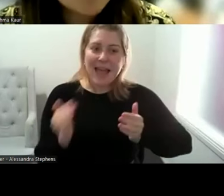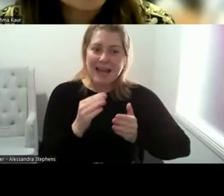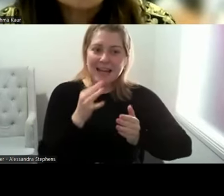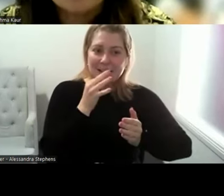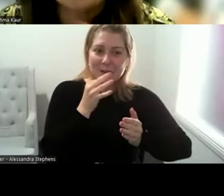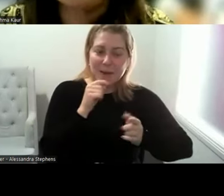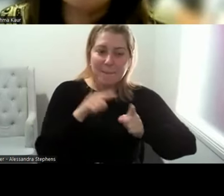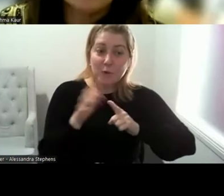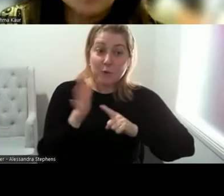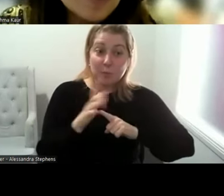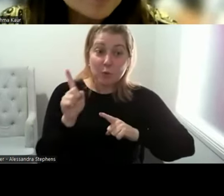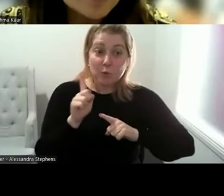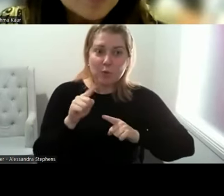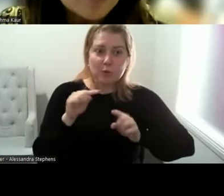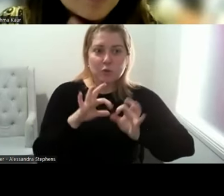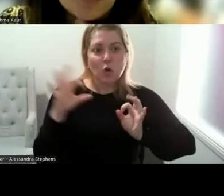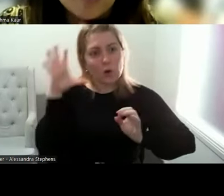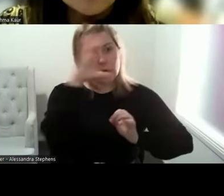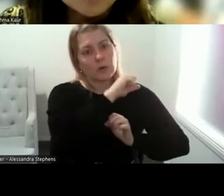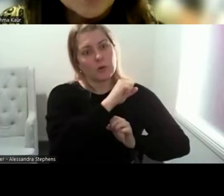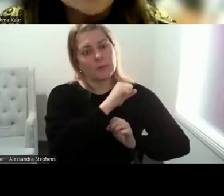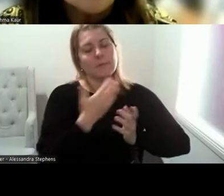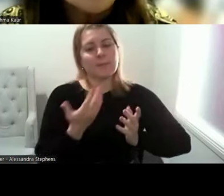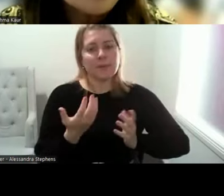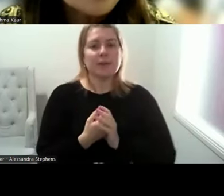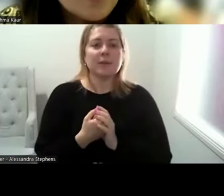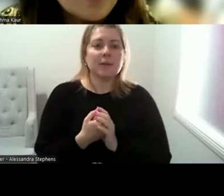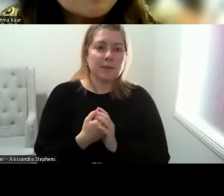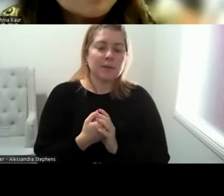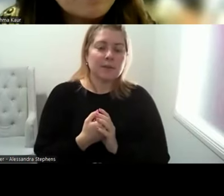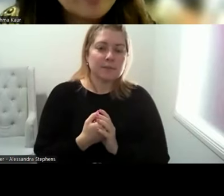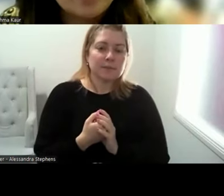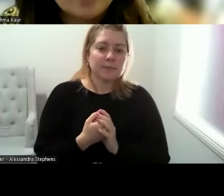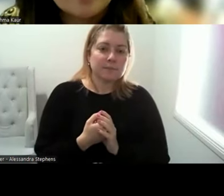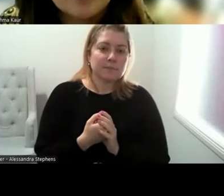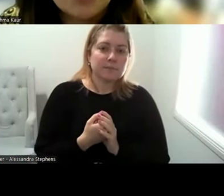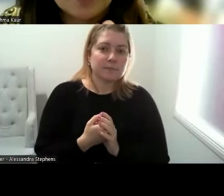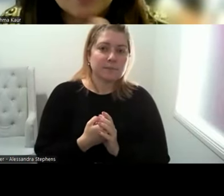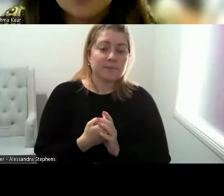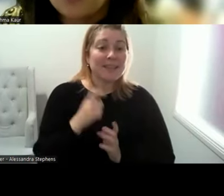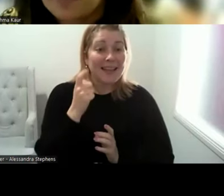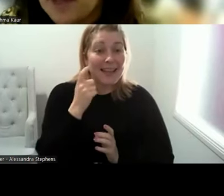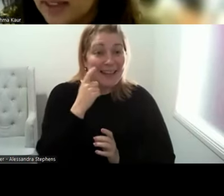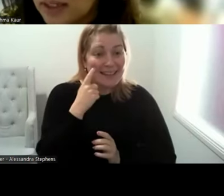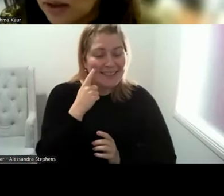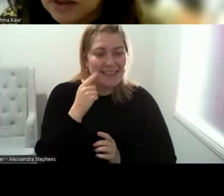is not to make assumptions is what I would say. It's very easy to assume that you know